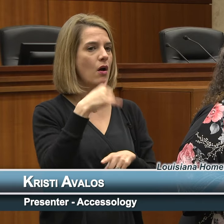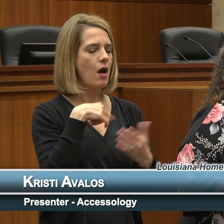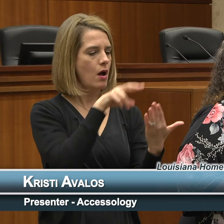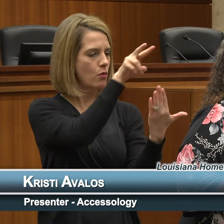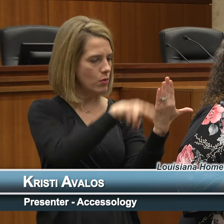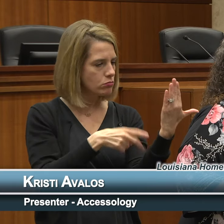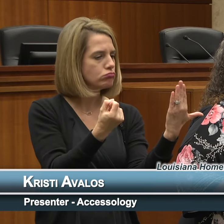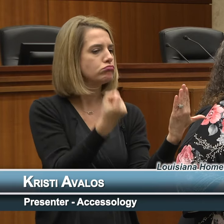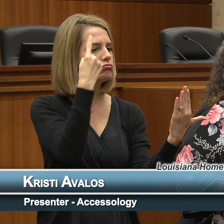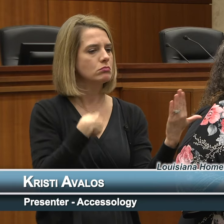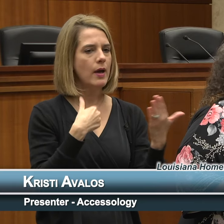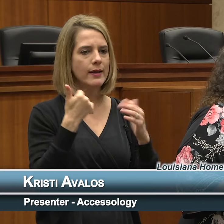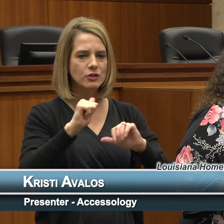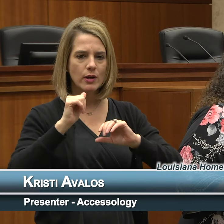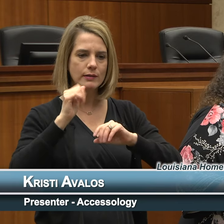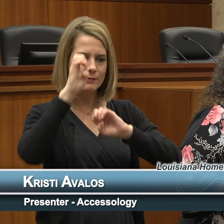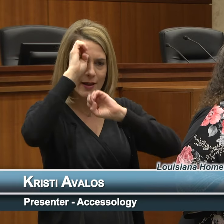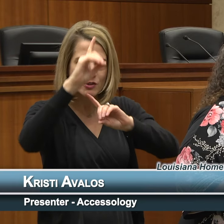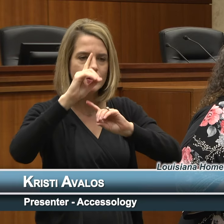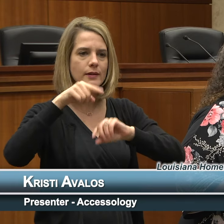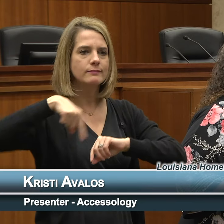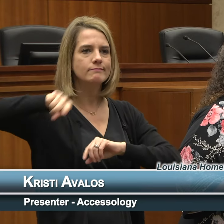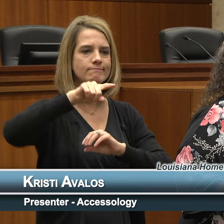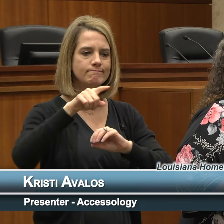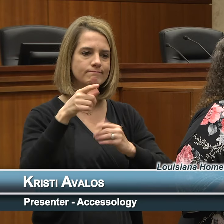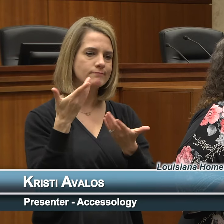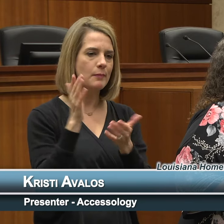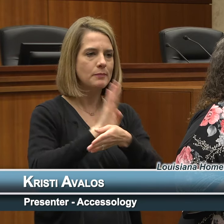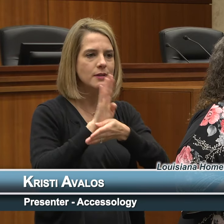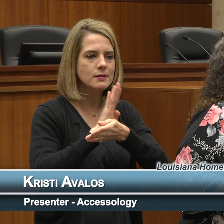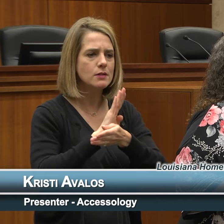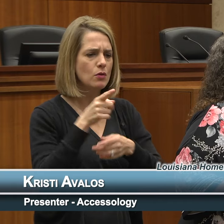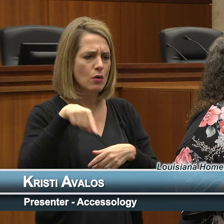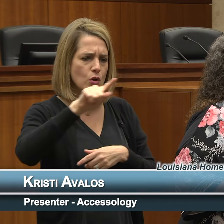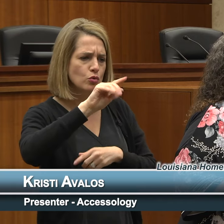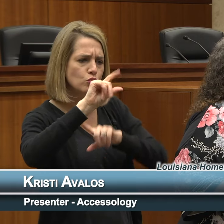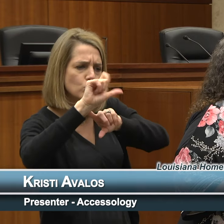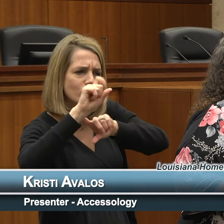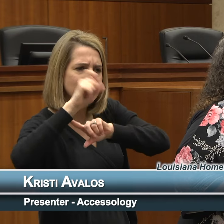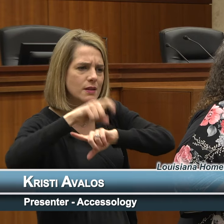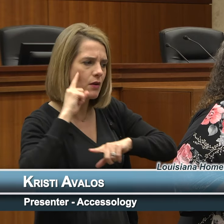entities understand what tools they need to come into compliance and avoid